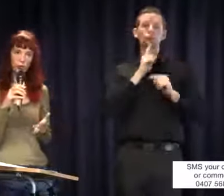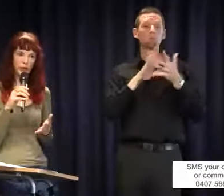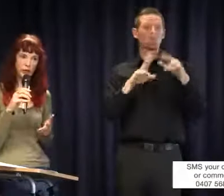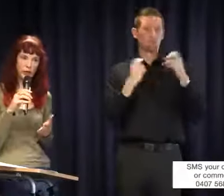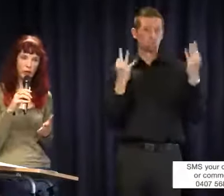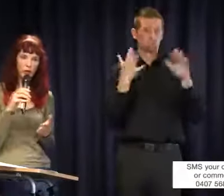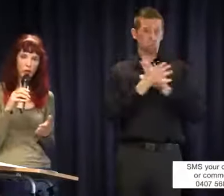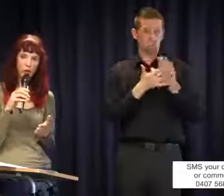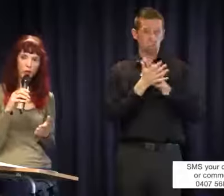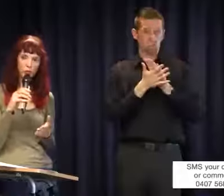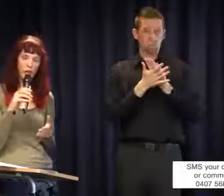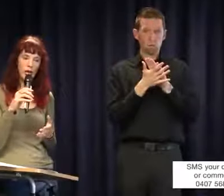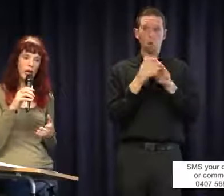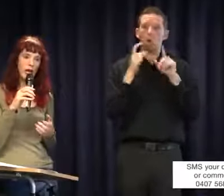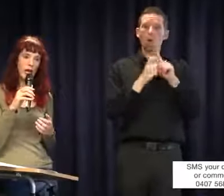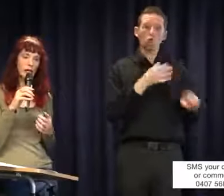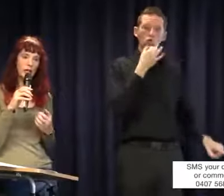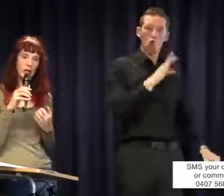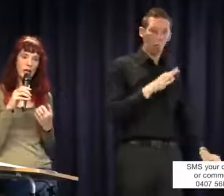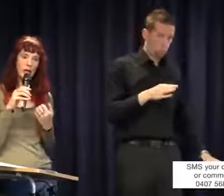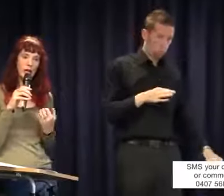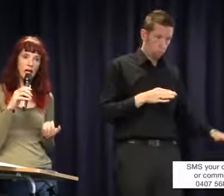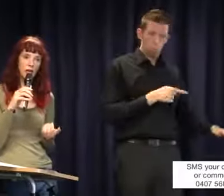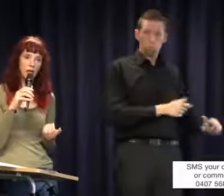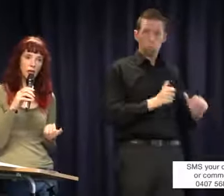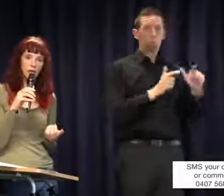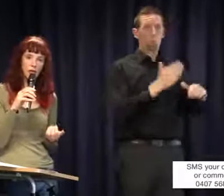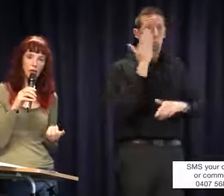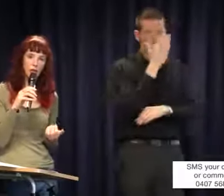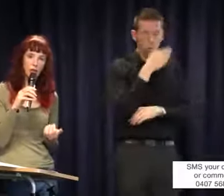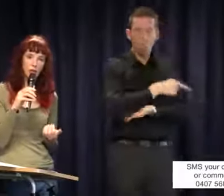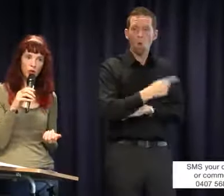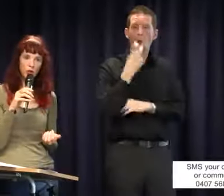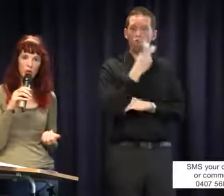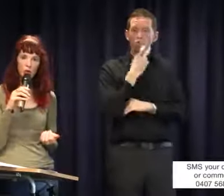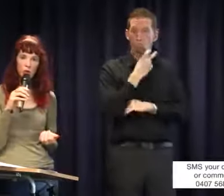when the child goes to school and they are oral because they haven't been taught Auslan.